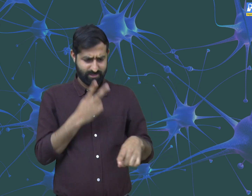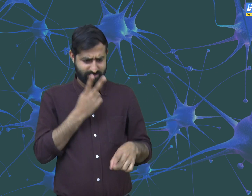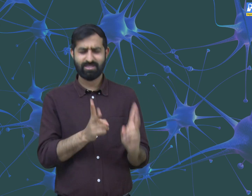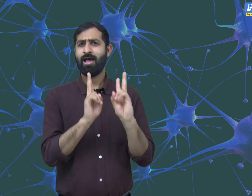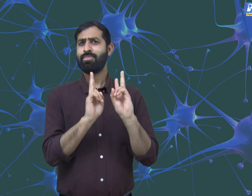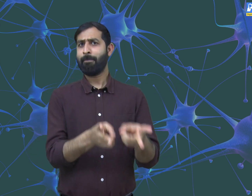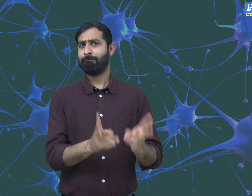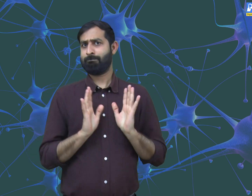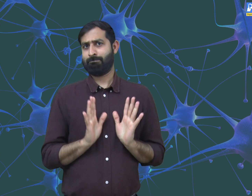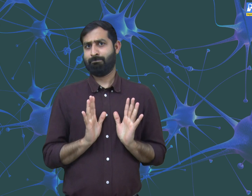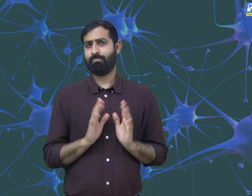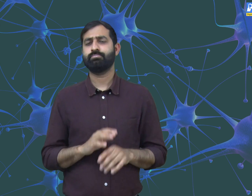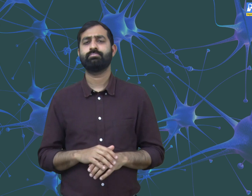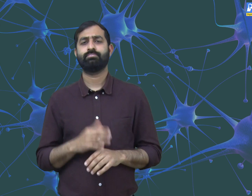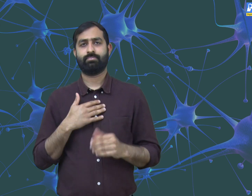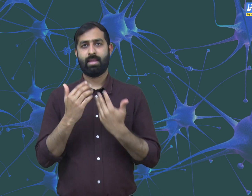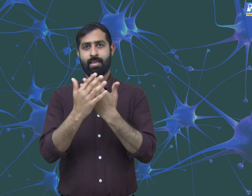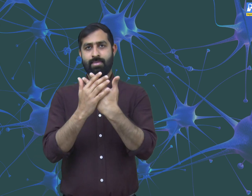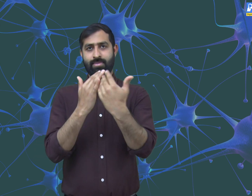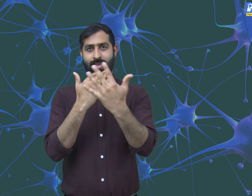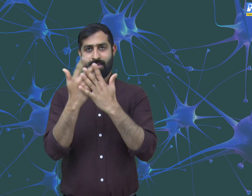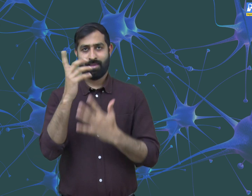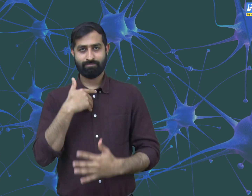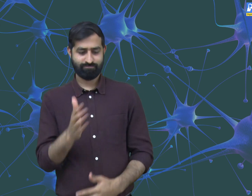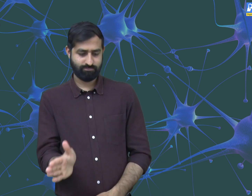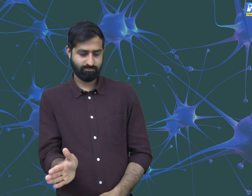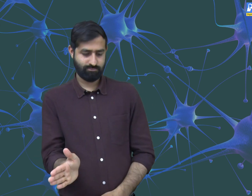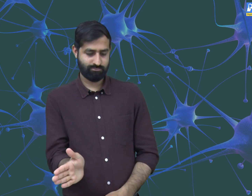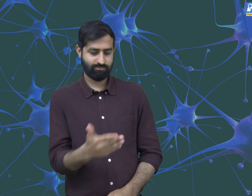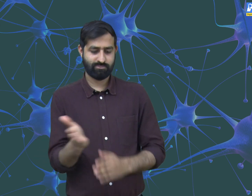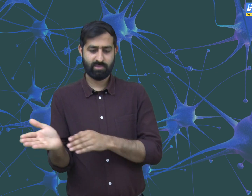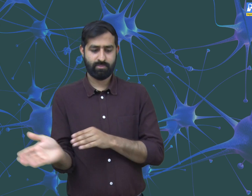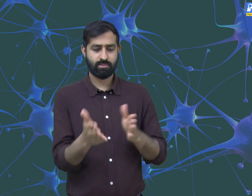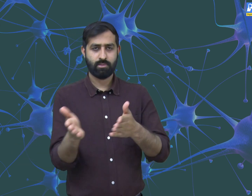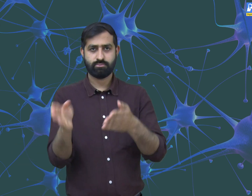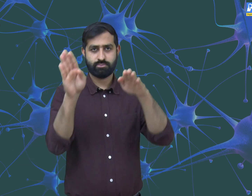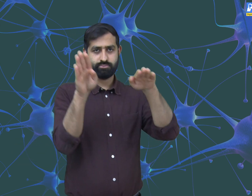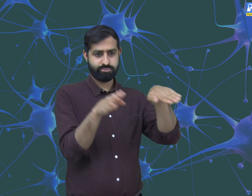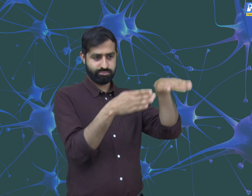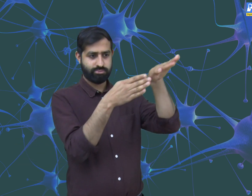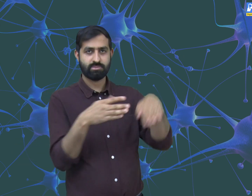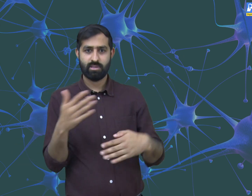We will push the paper with our hand which will move the paper. So our hand movement is the stimuli